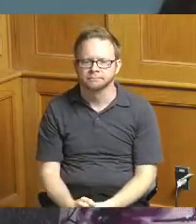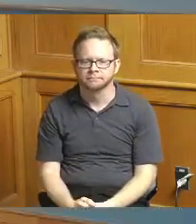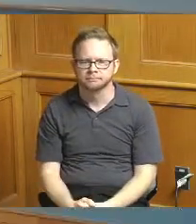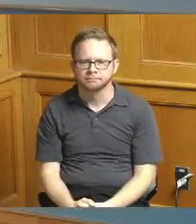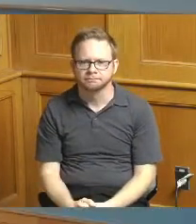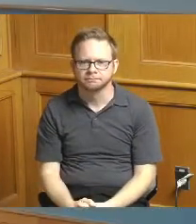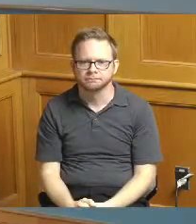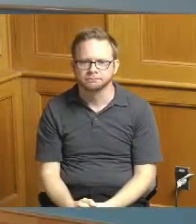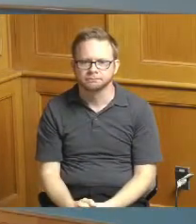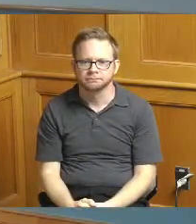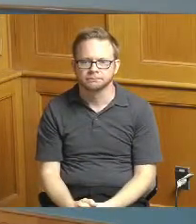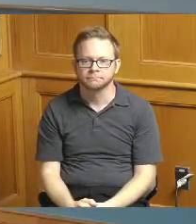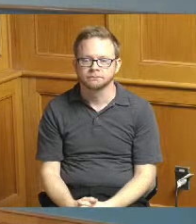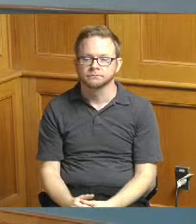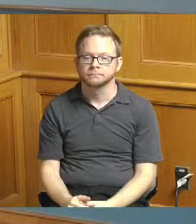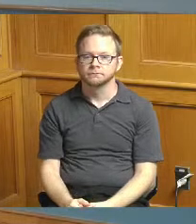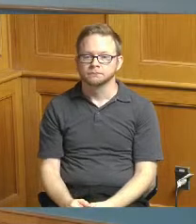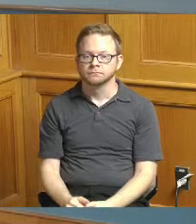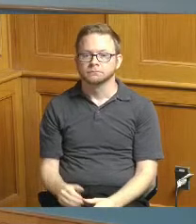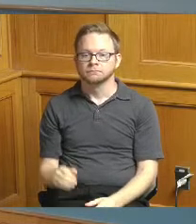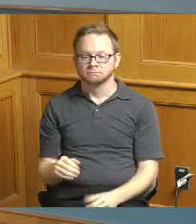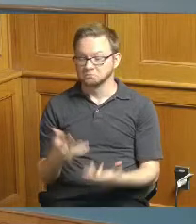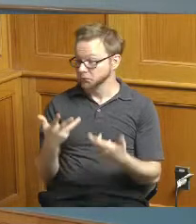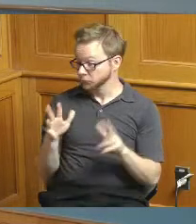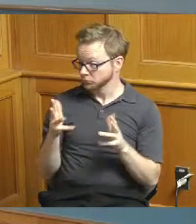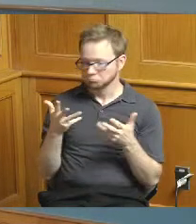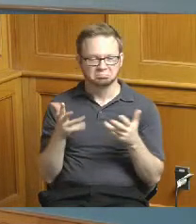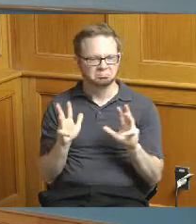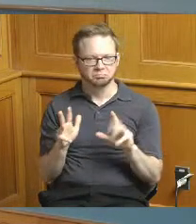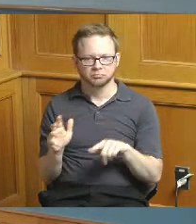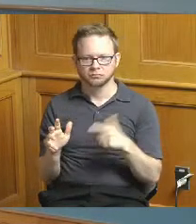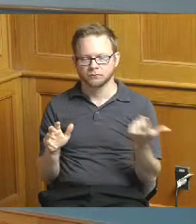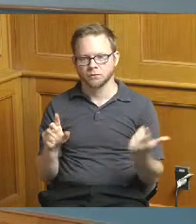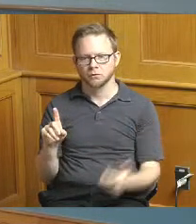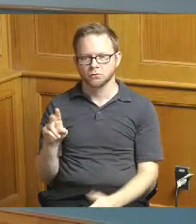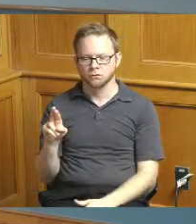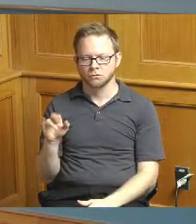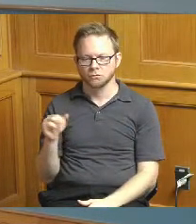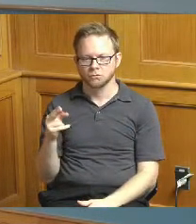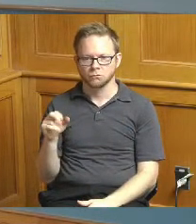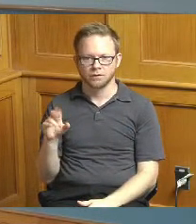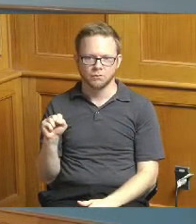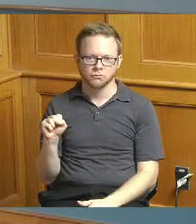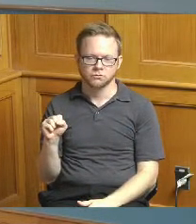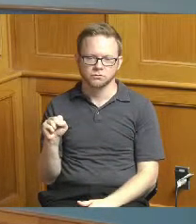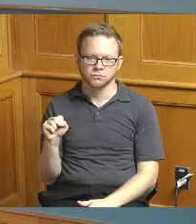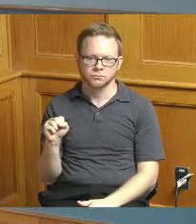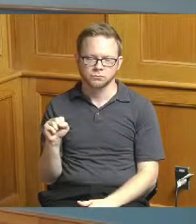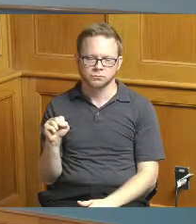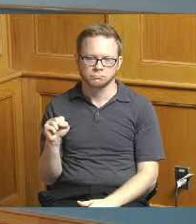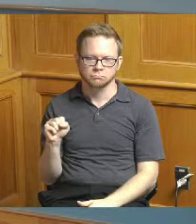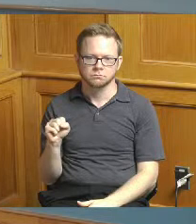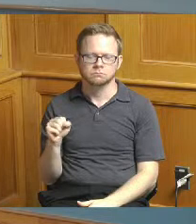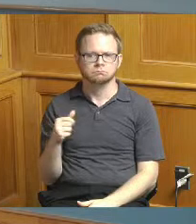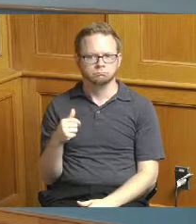okay is that it yeah that's that Commissioner thank you so I'm encouraged that